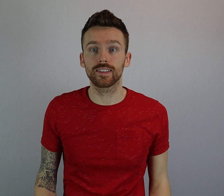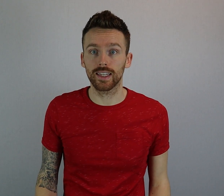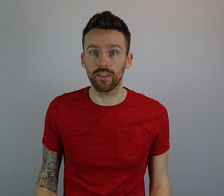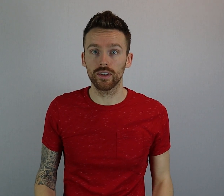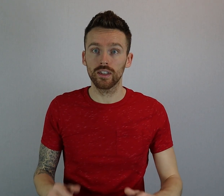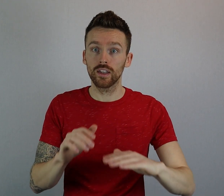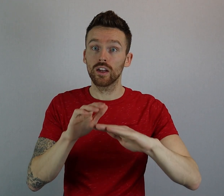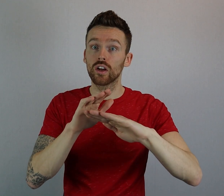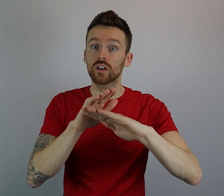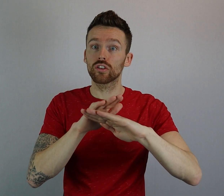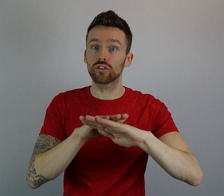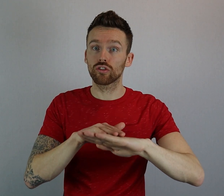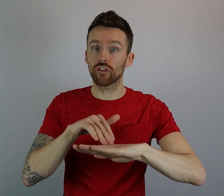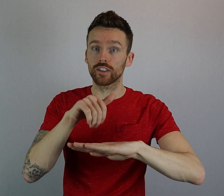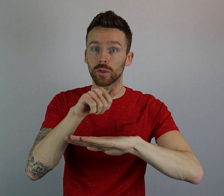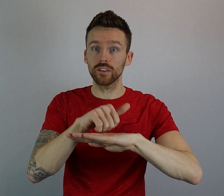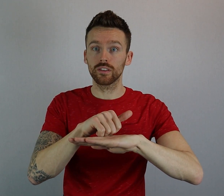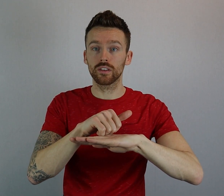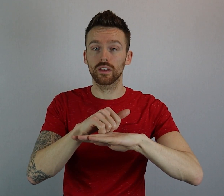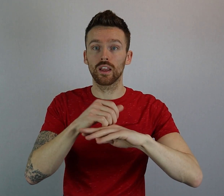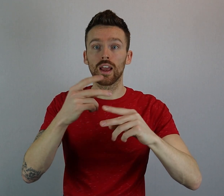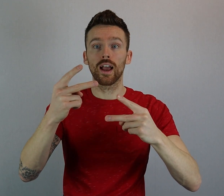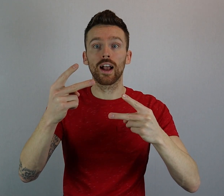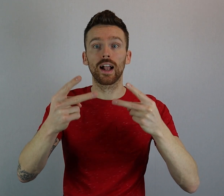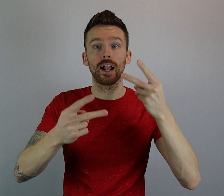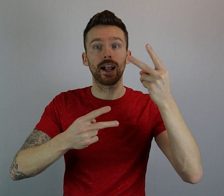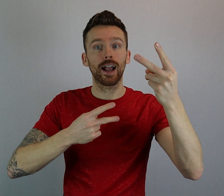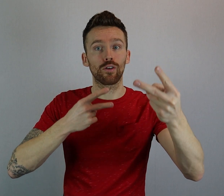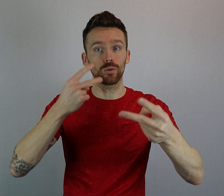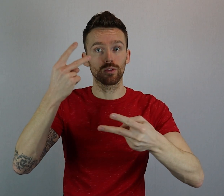Together, Christmas carols.